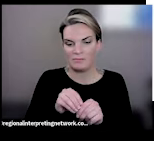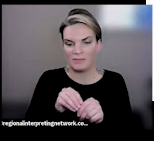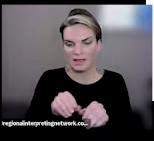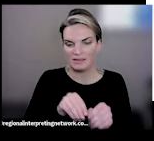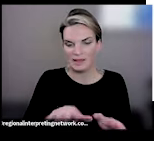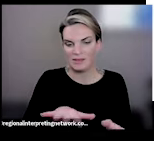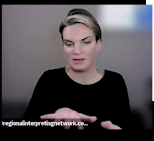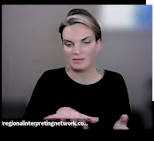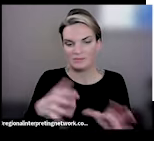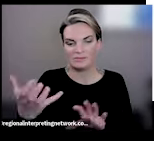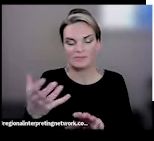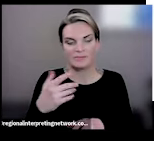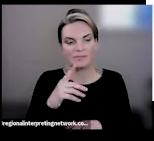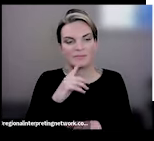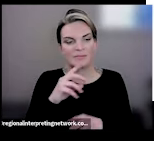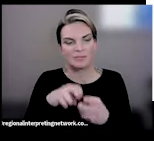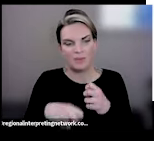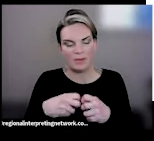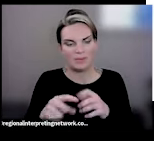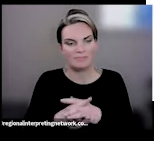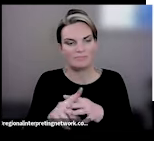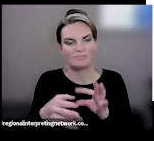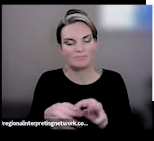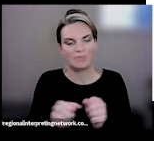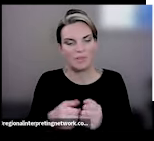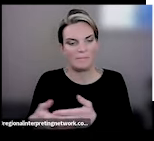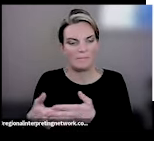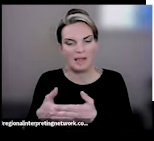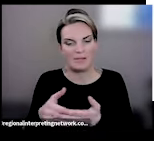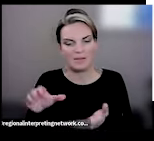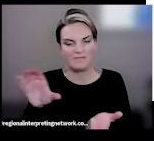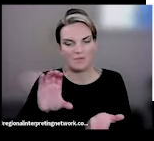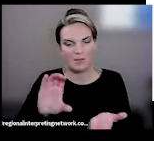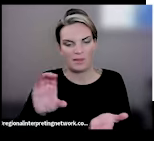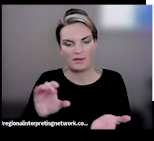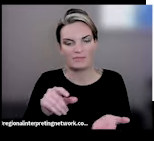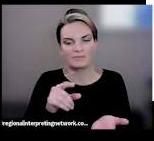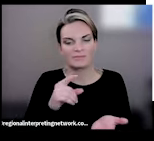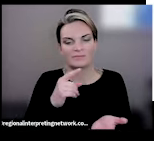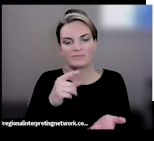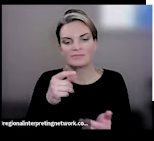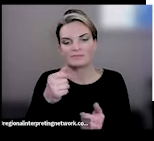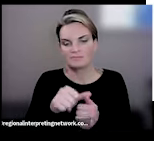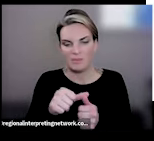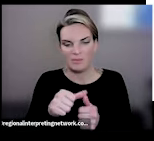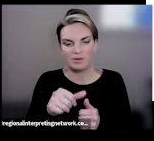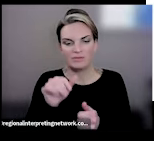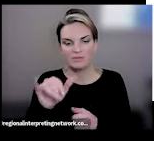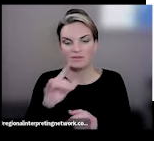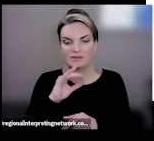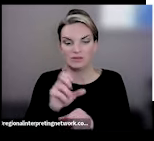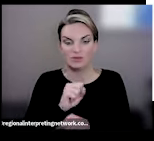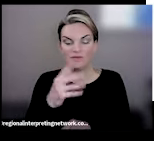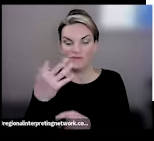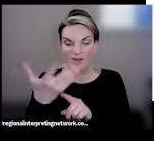five months for the FDA to actually make or recall because of that, and that probably